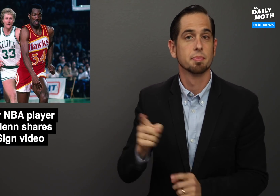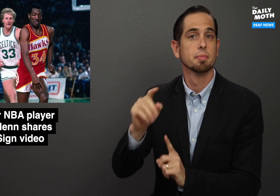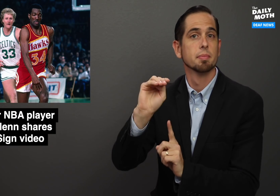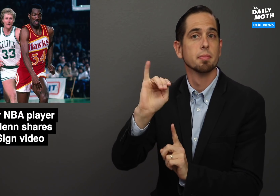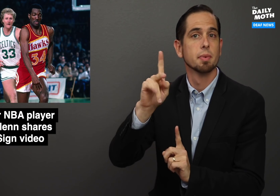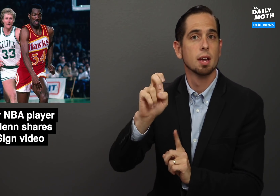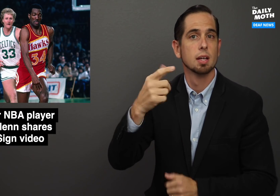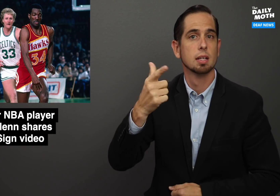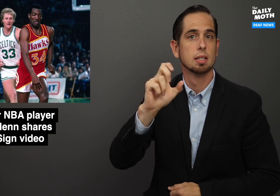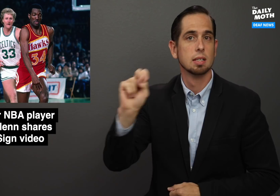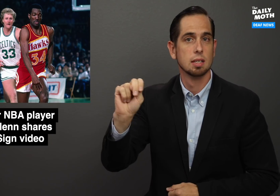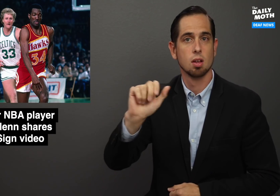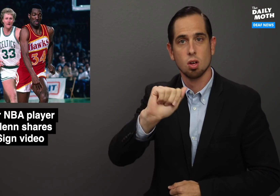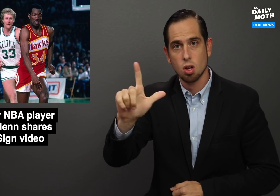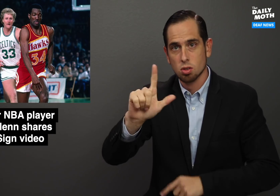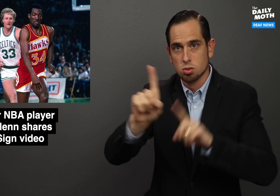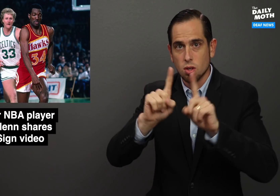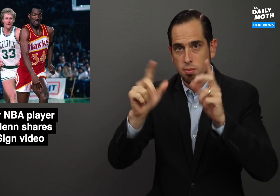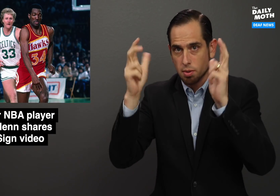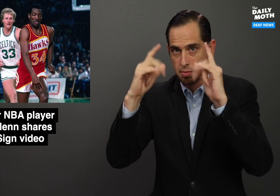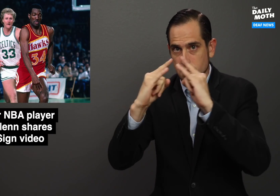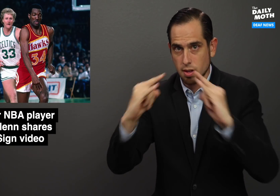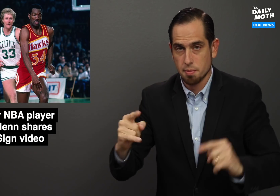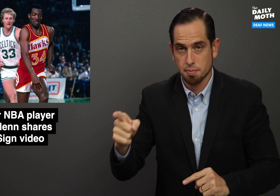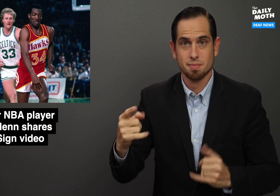The Mike Glenn All-Star Basketball Camp is